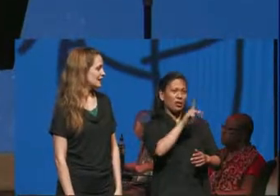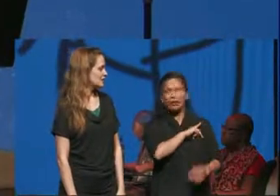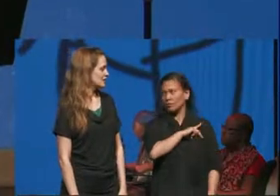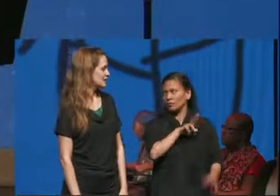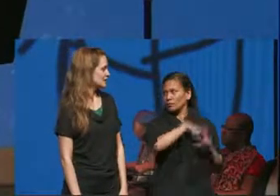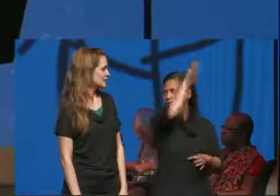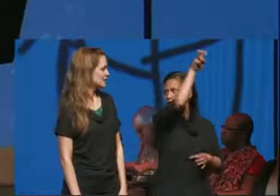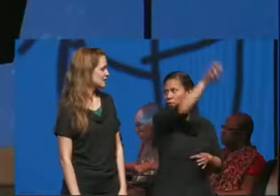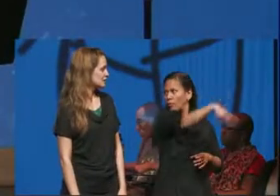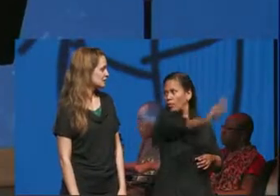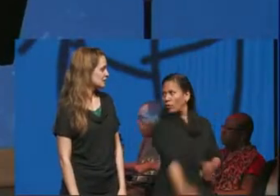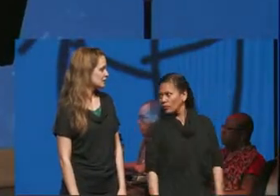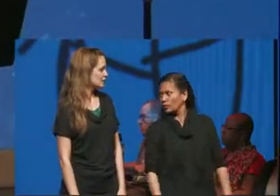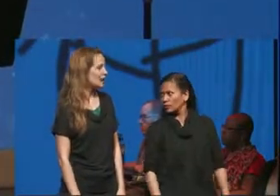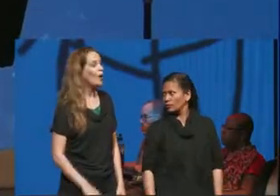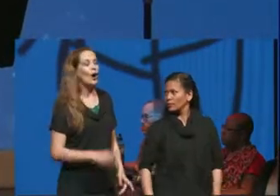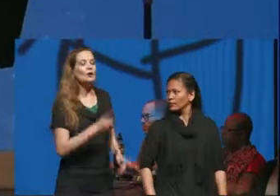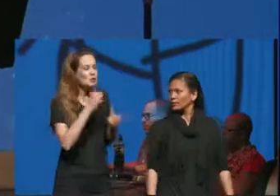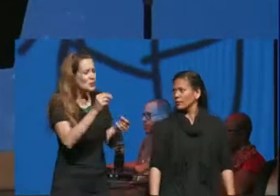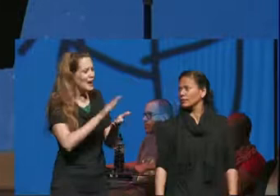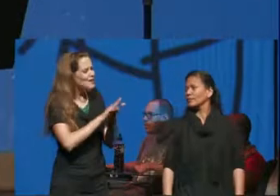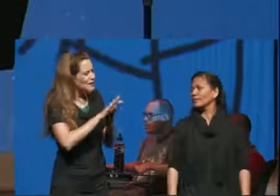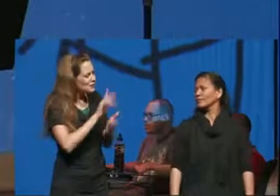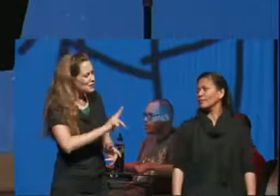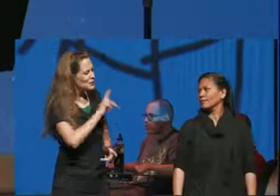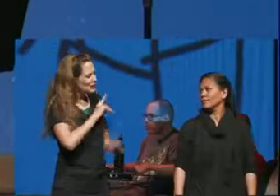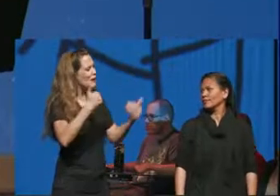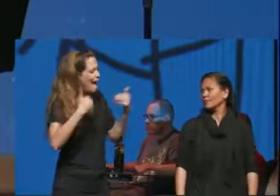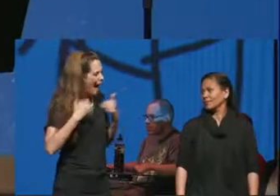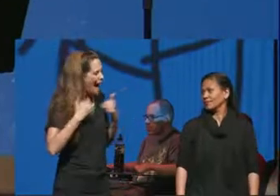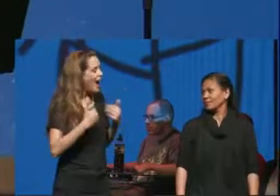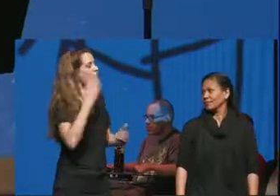poster you do have a nice personality I know you don't like it but people are